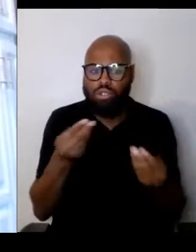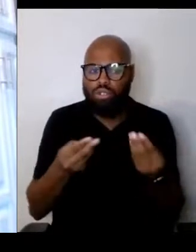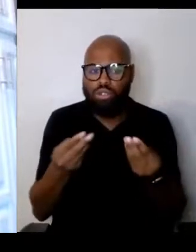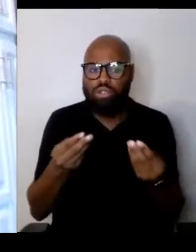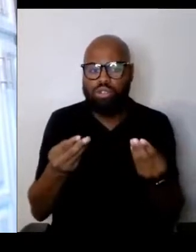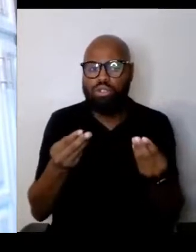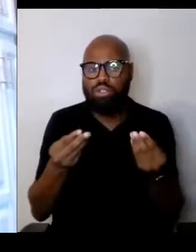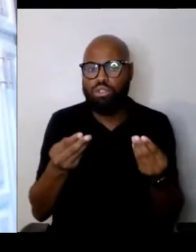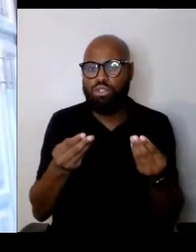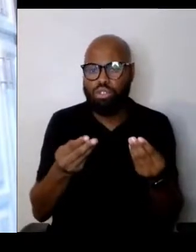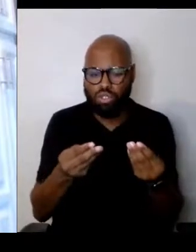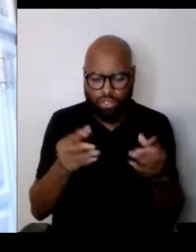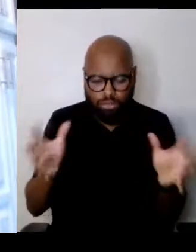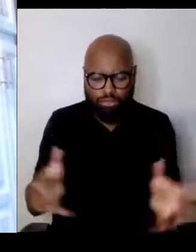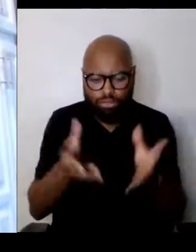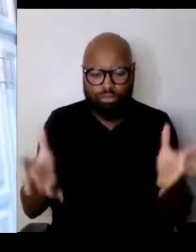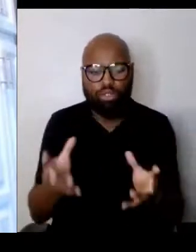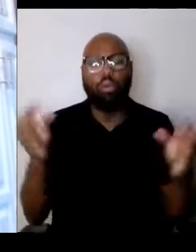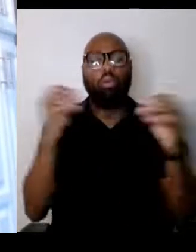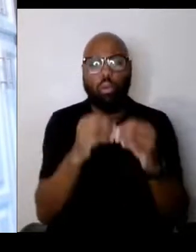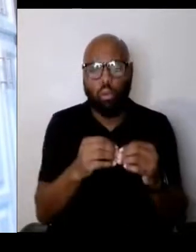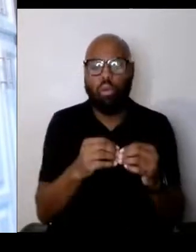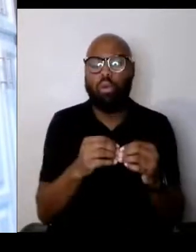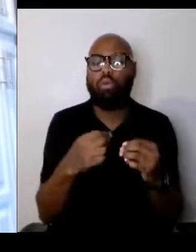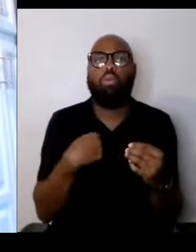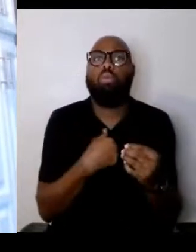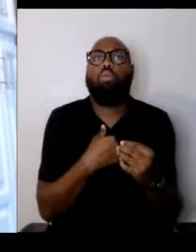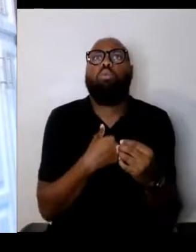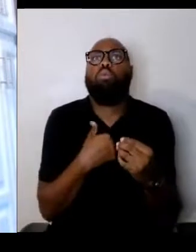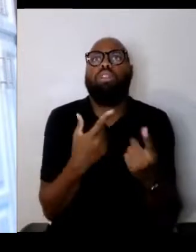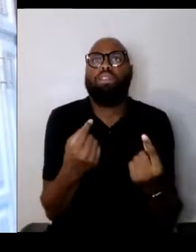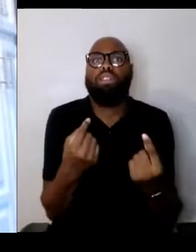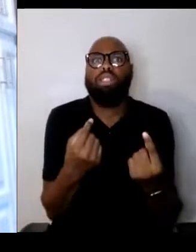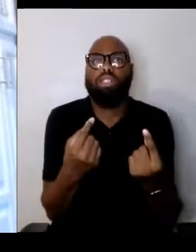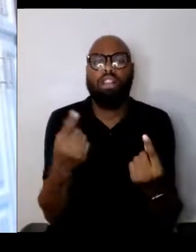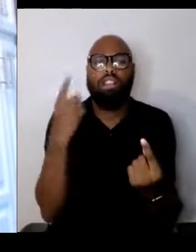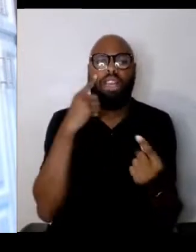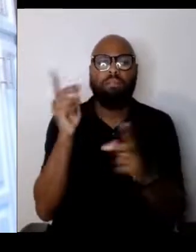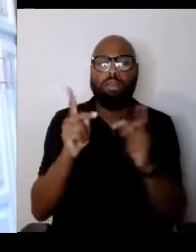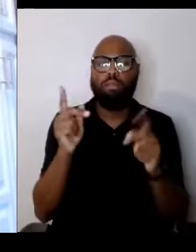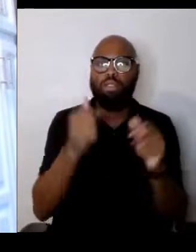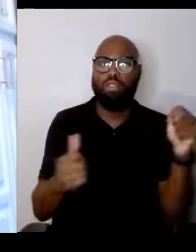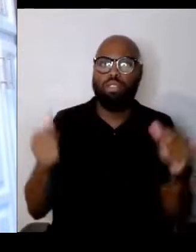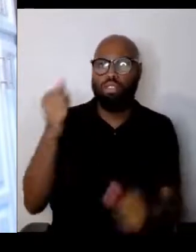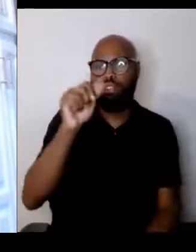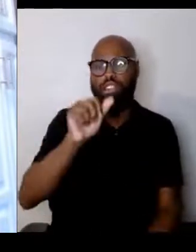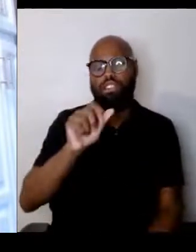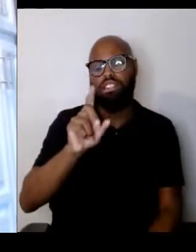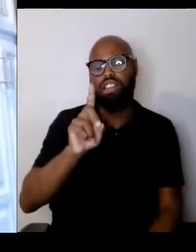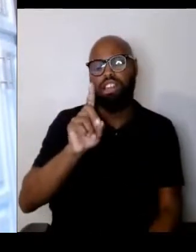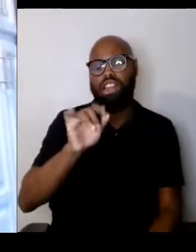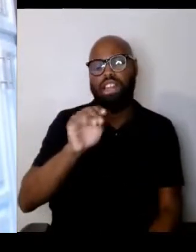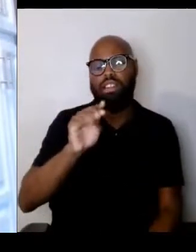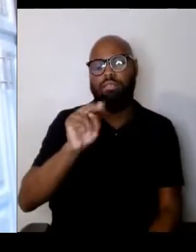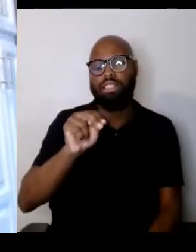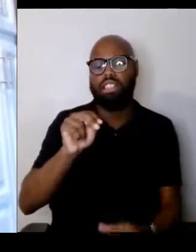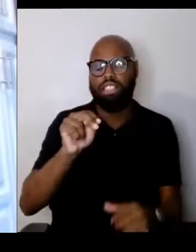but I think people in administration can possibly bring in more programs like that,